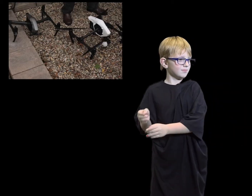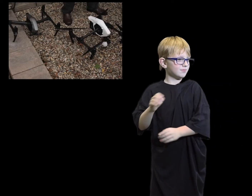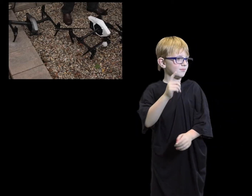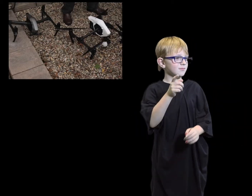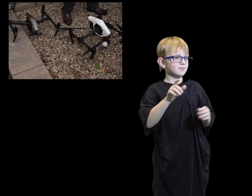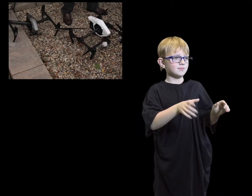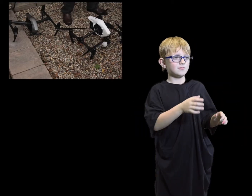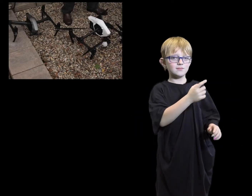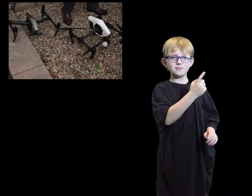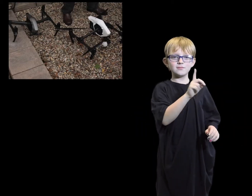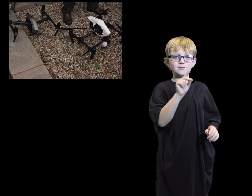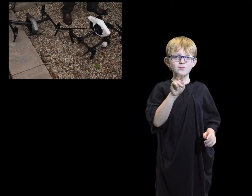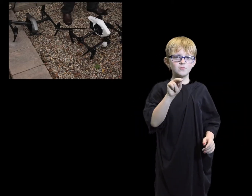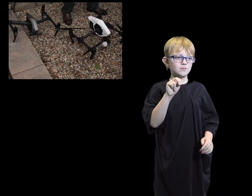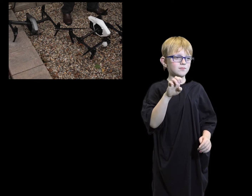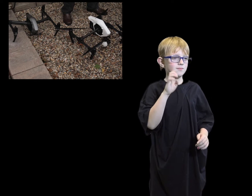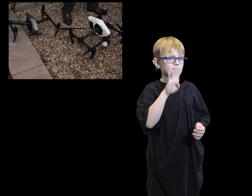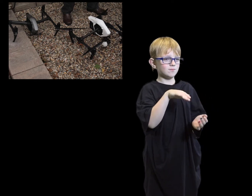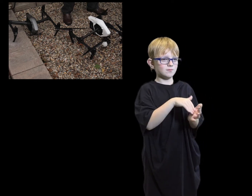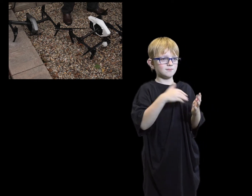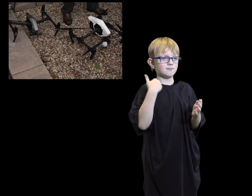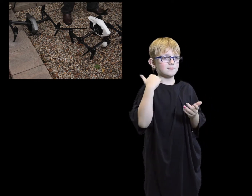I learned that there were two different kinds of drones.